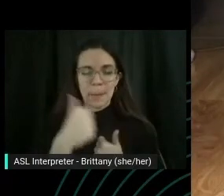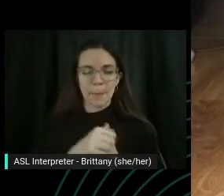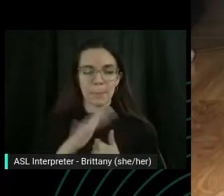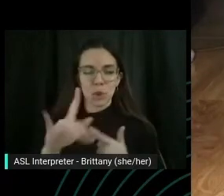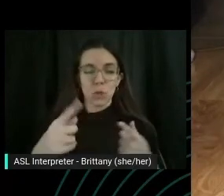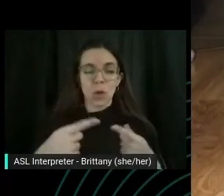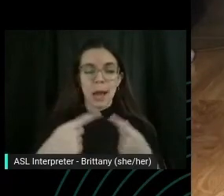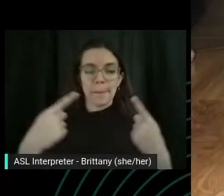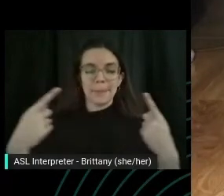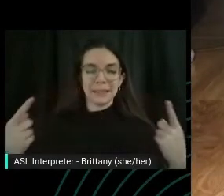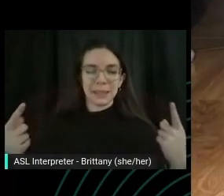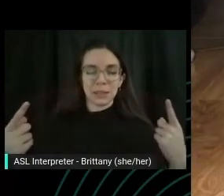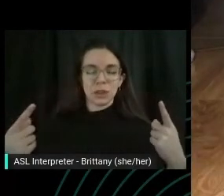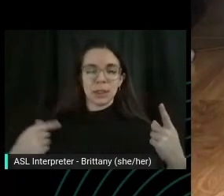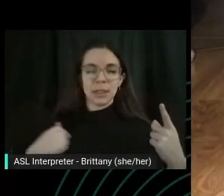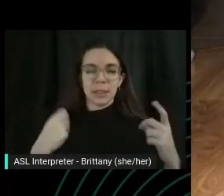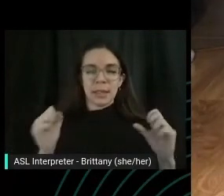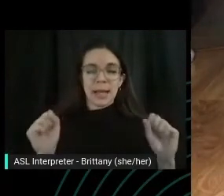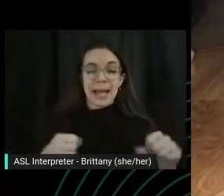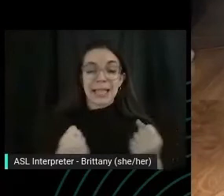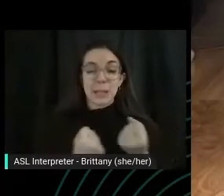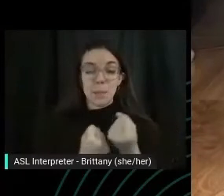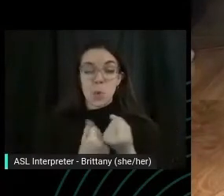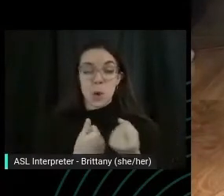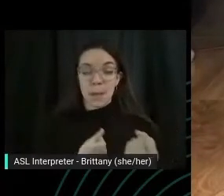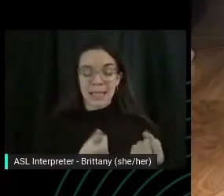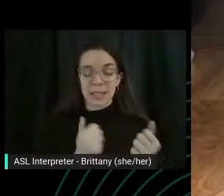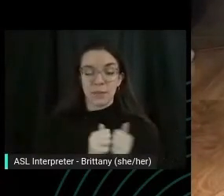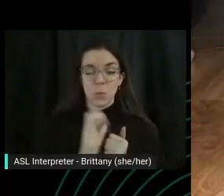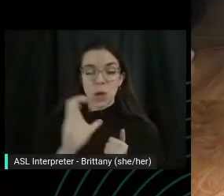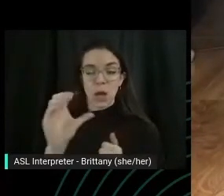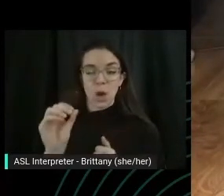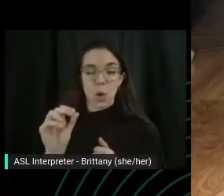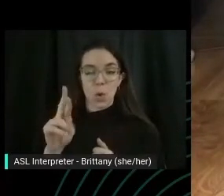Yes, I can support myself with my core, but I can also feel like